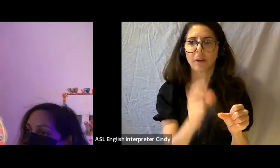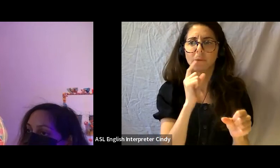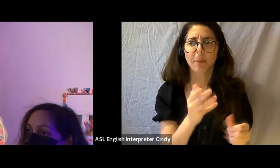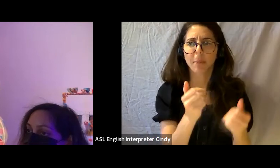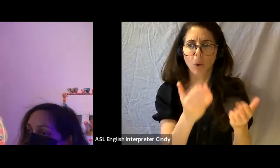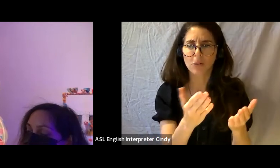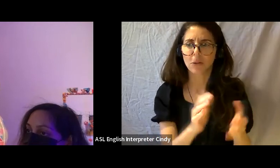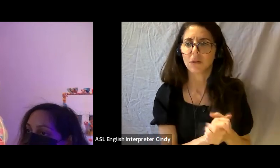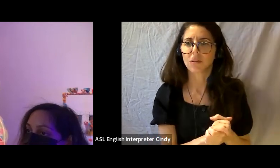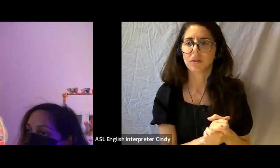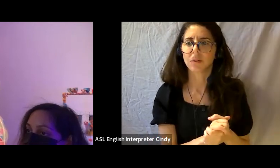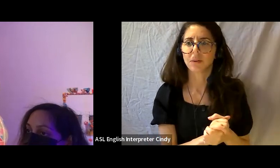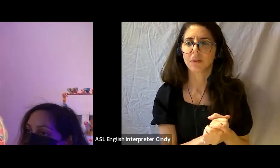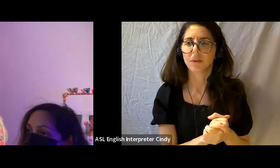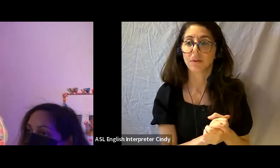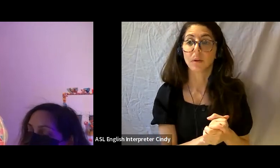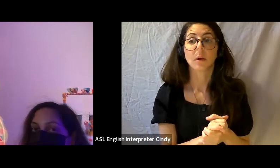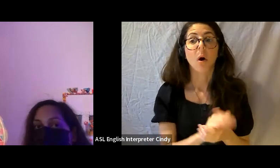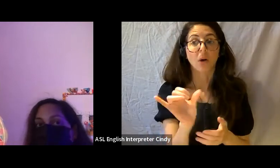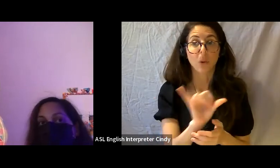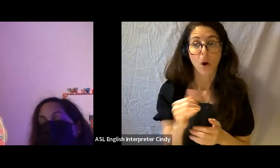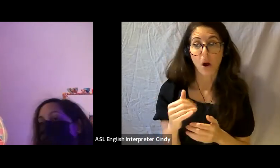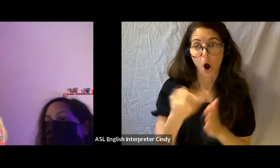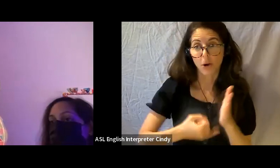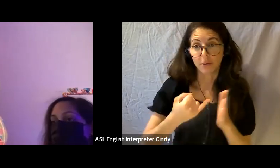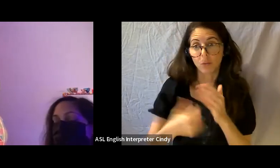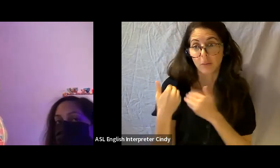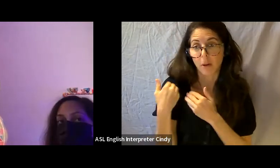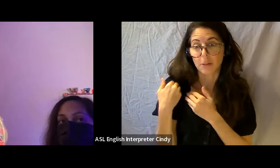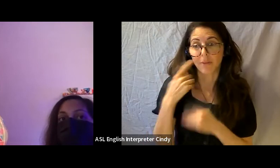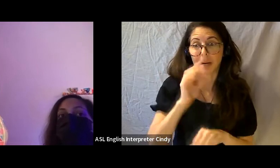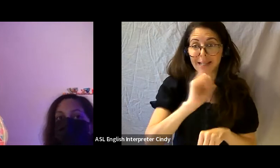are artists responsible for installation /deinstall or does gallery staff do that?